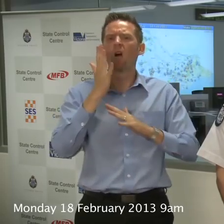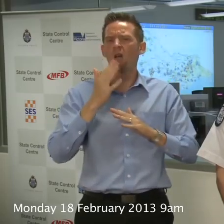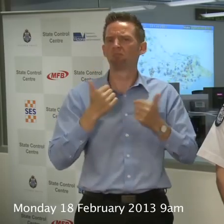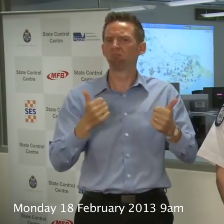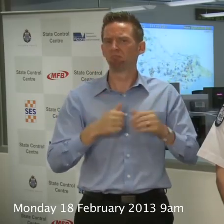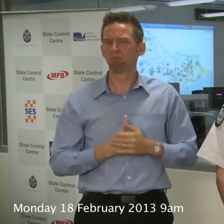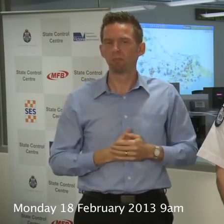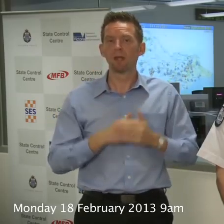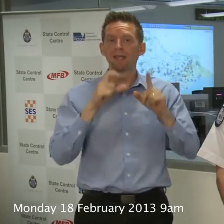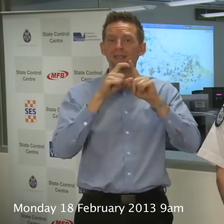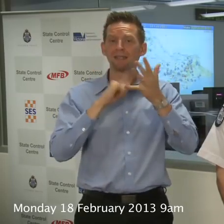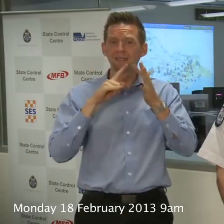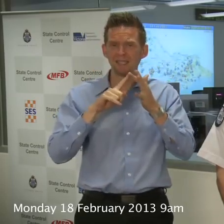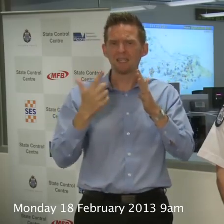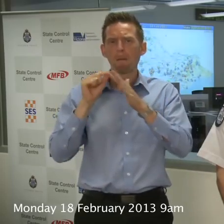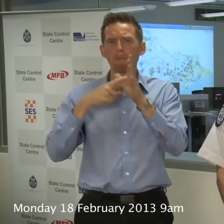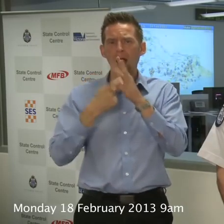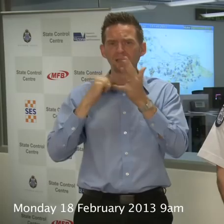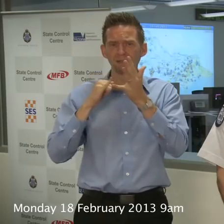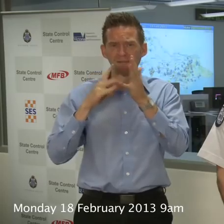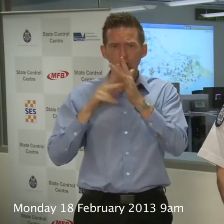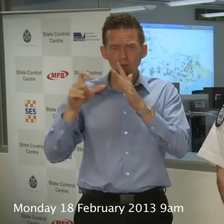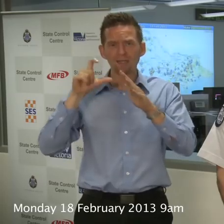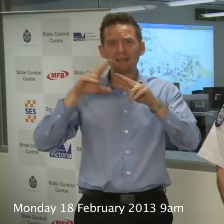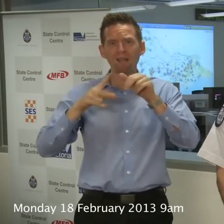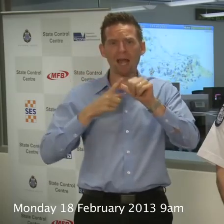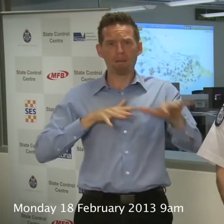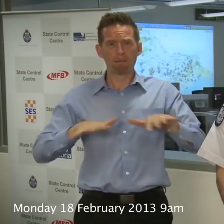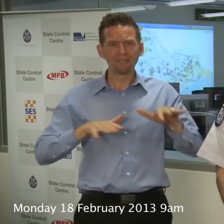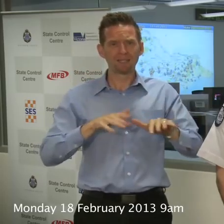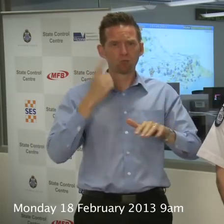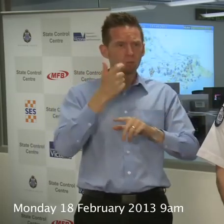That means DES, Parks and CFA have been very busy in their initial response and able to